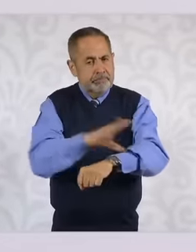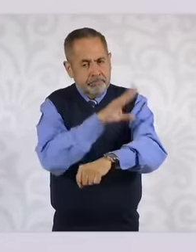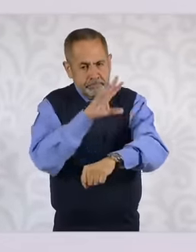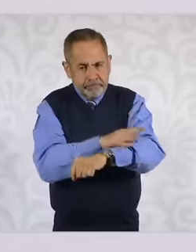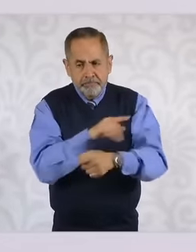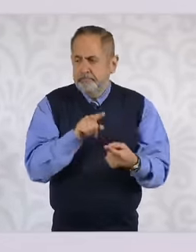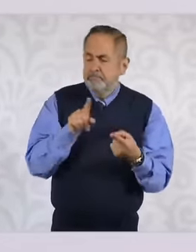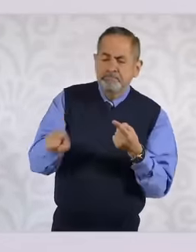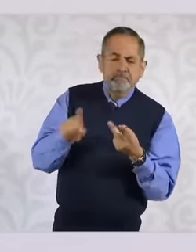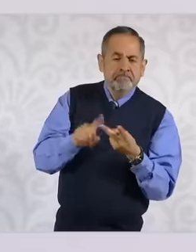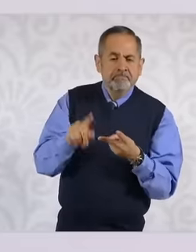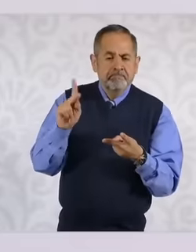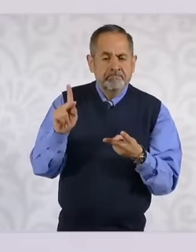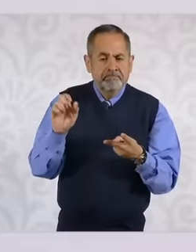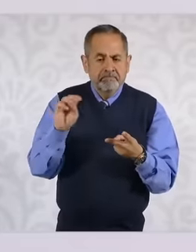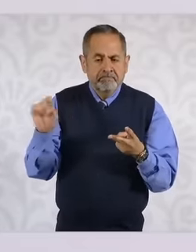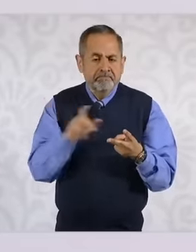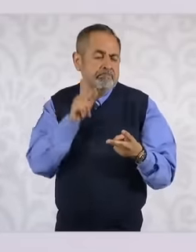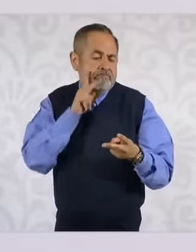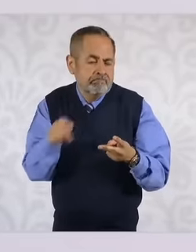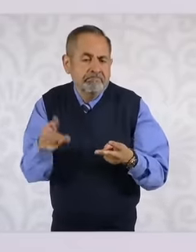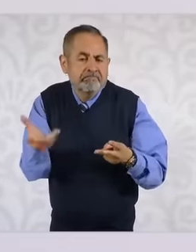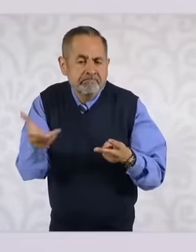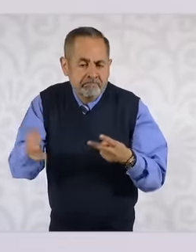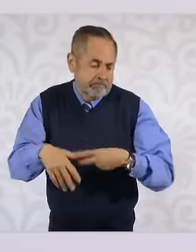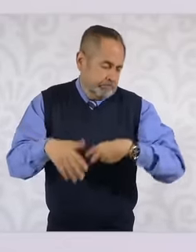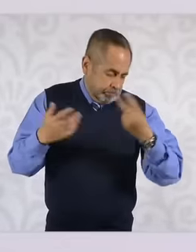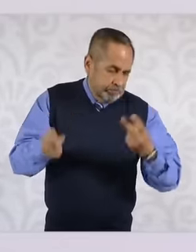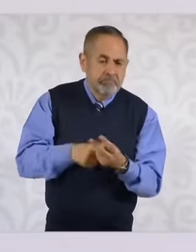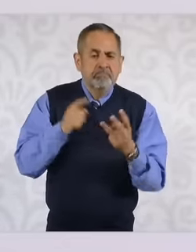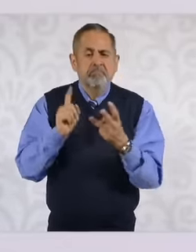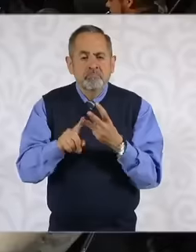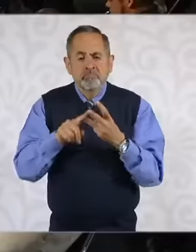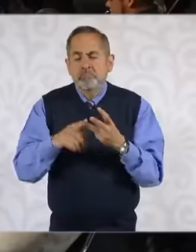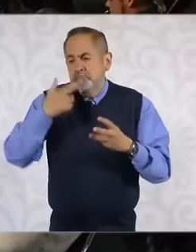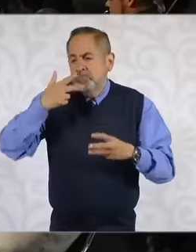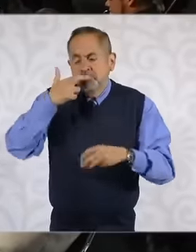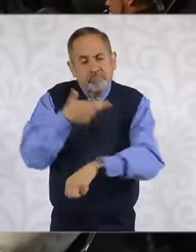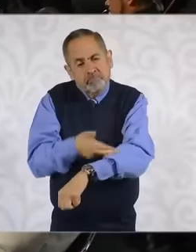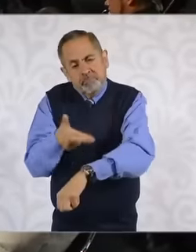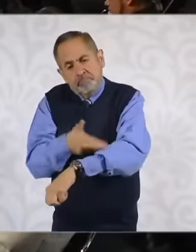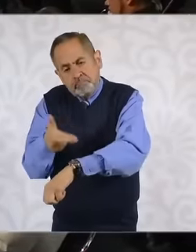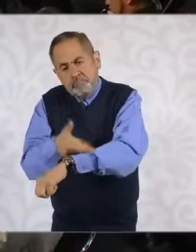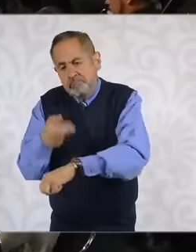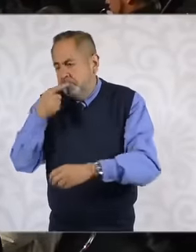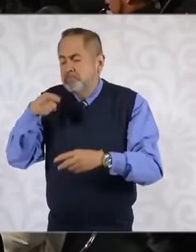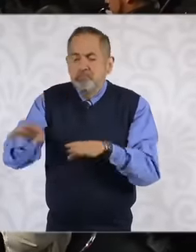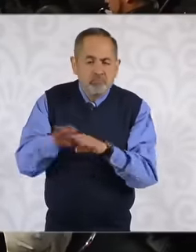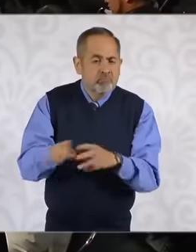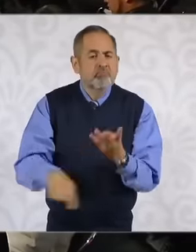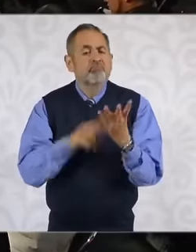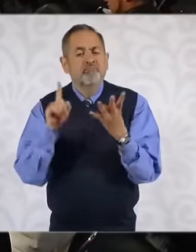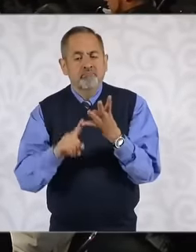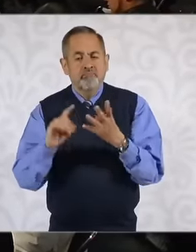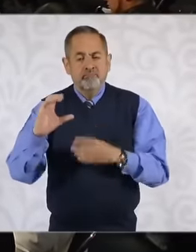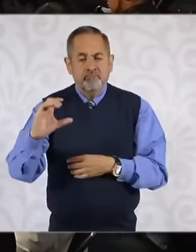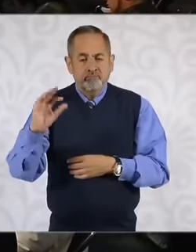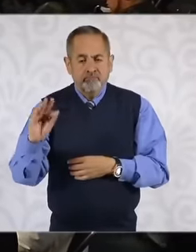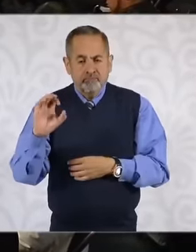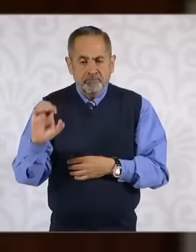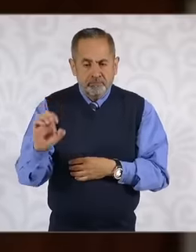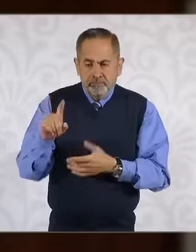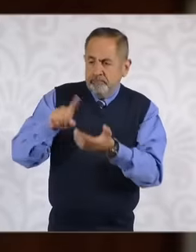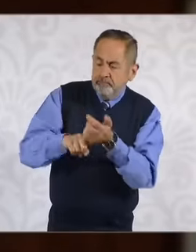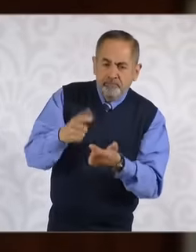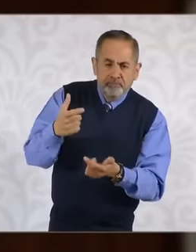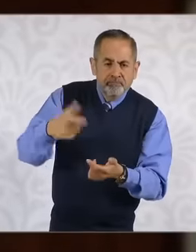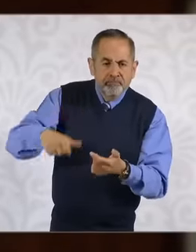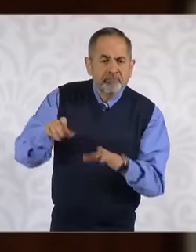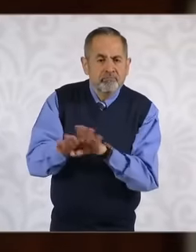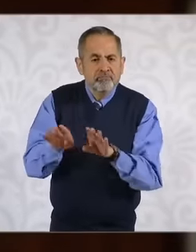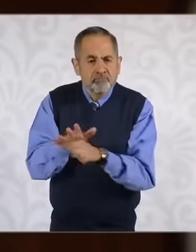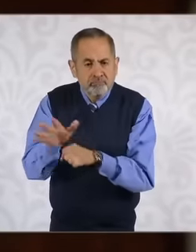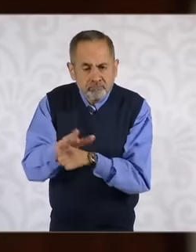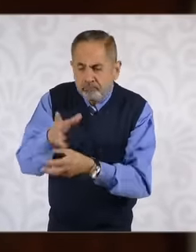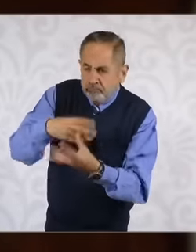? How can we still improve Pemex's finances? CFE has really good finances and how